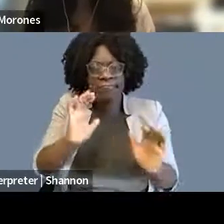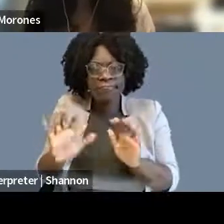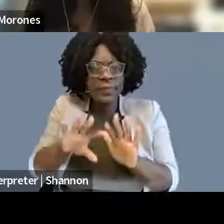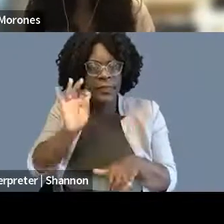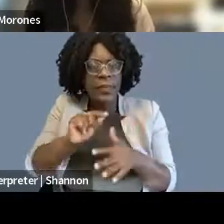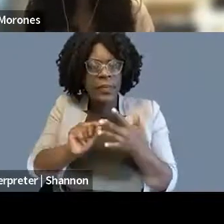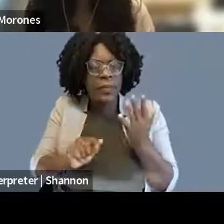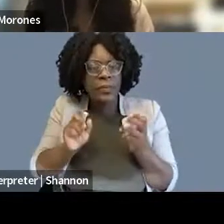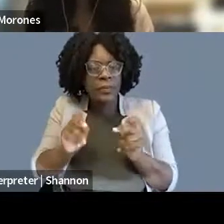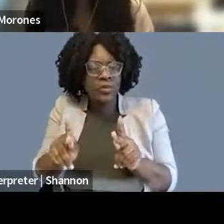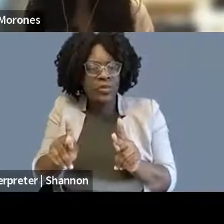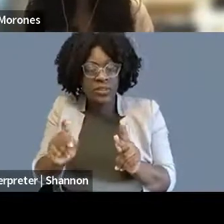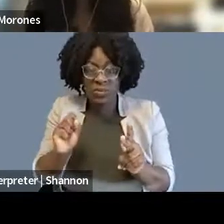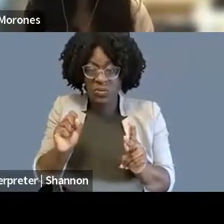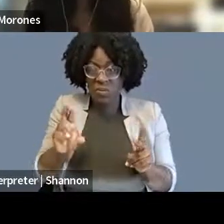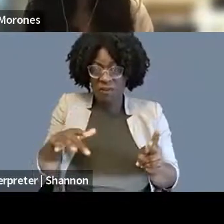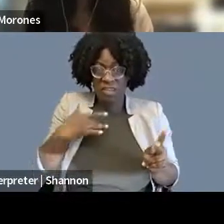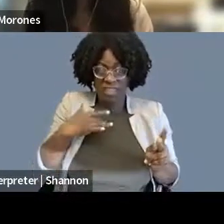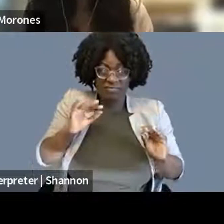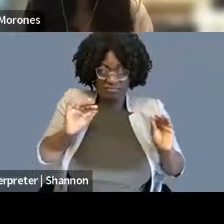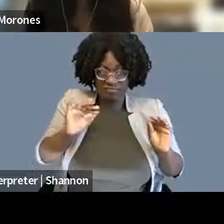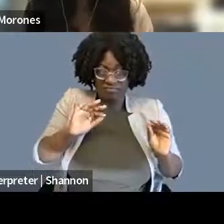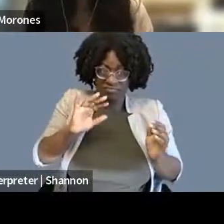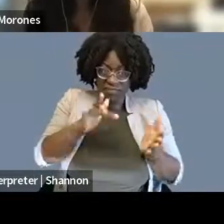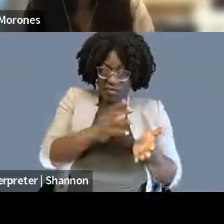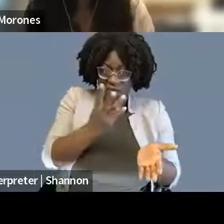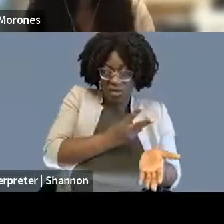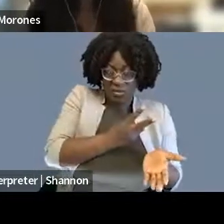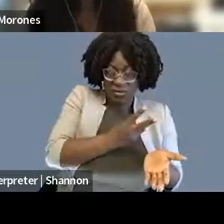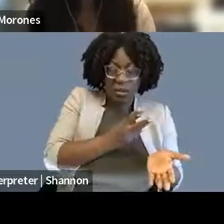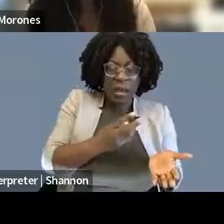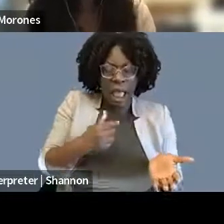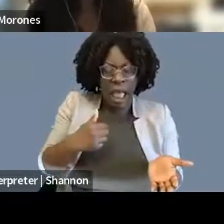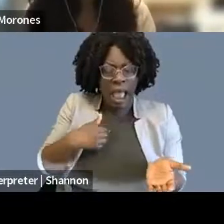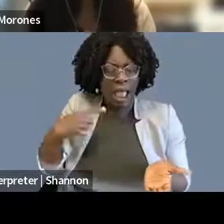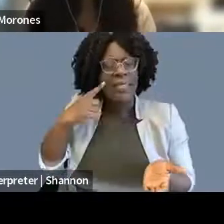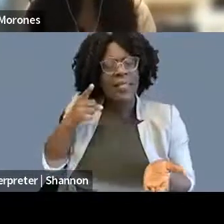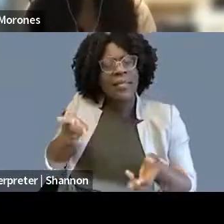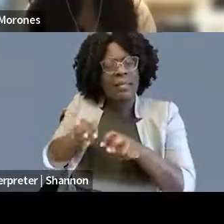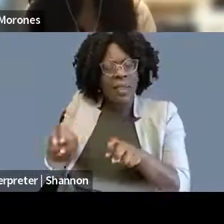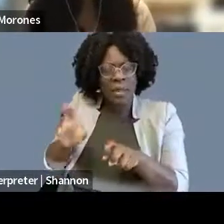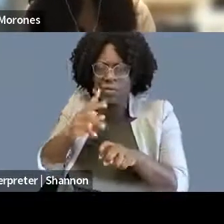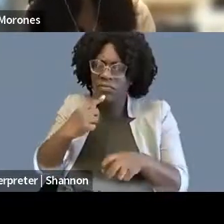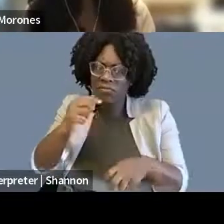I'm gonna spoiler and say I don't think our panel will say that they simply don't exist. But I think this is, you know, if Ryan will permit me